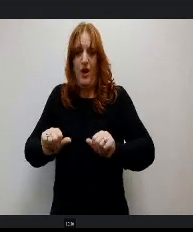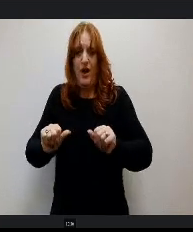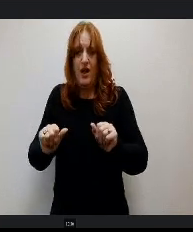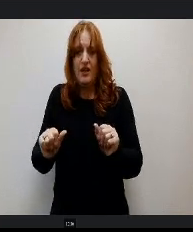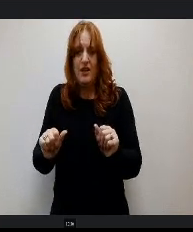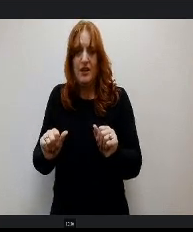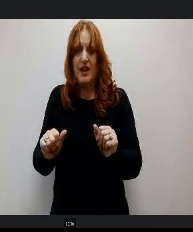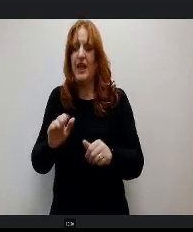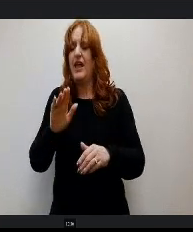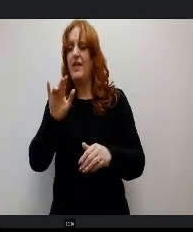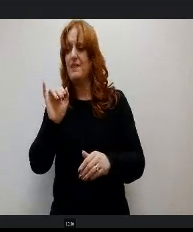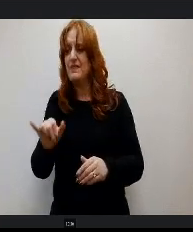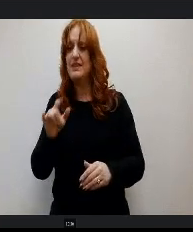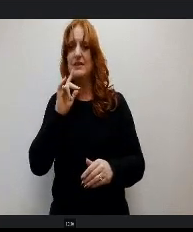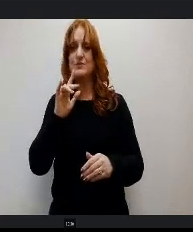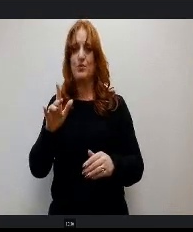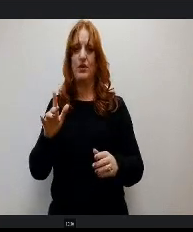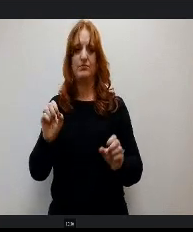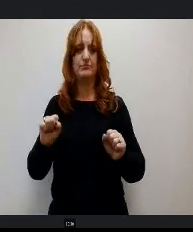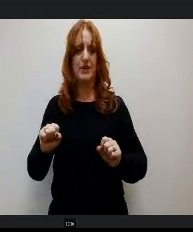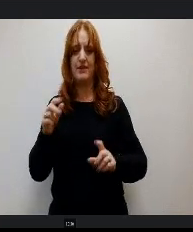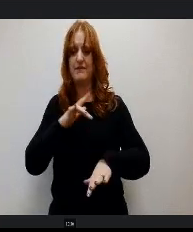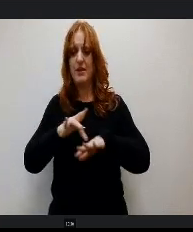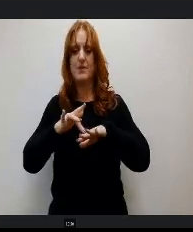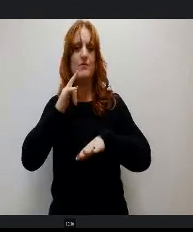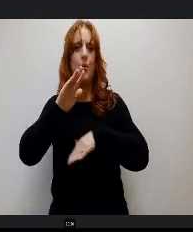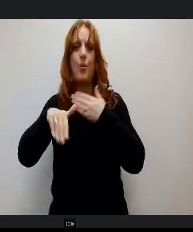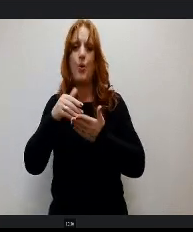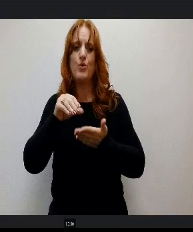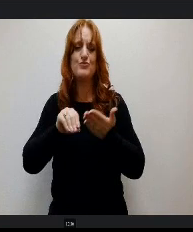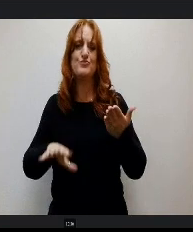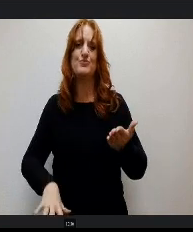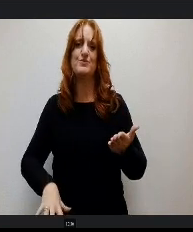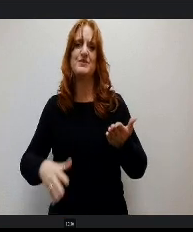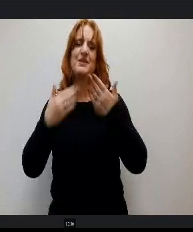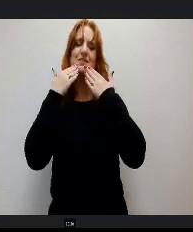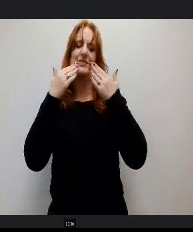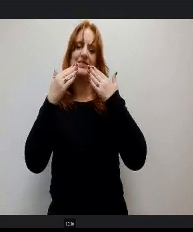all the students struggling with dyslexia. Thank you all so much for sharing the spotlight with us. We deeply